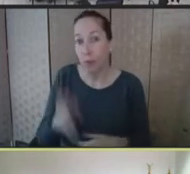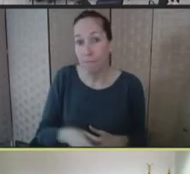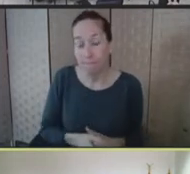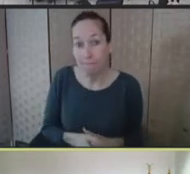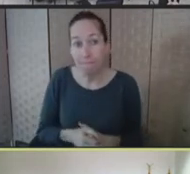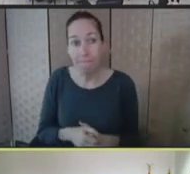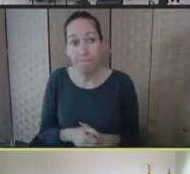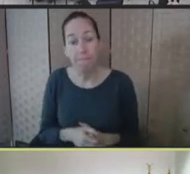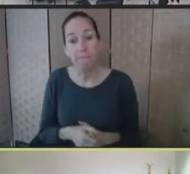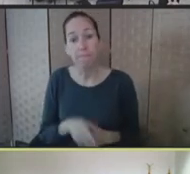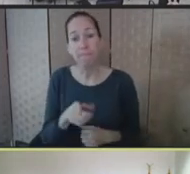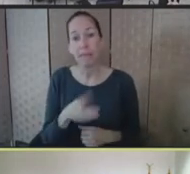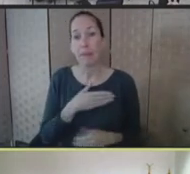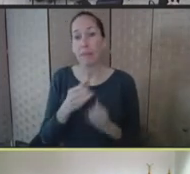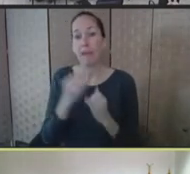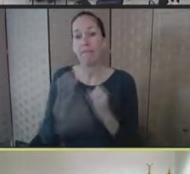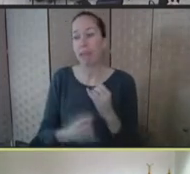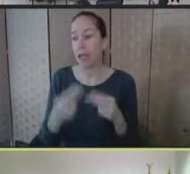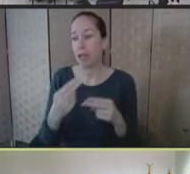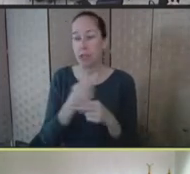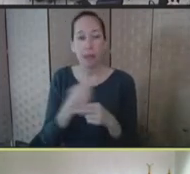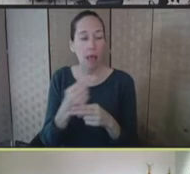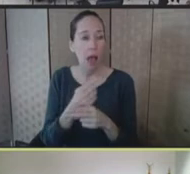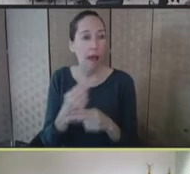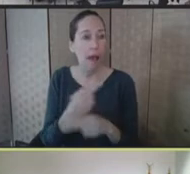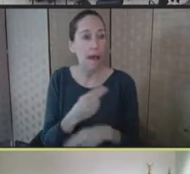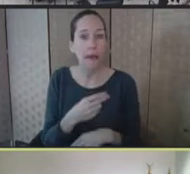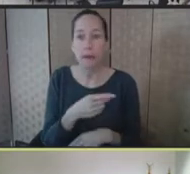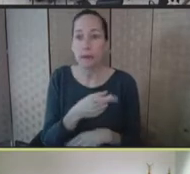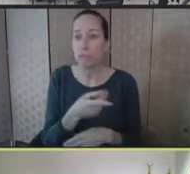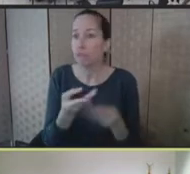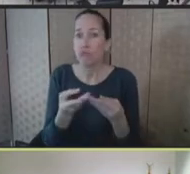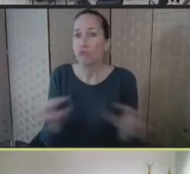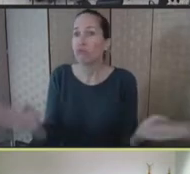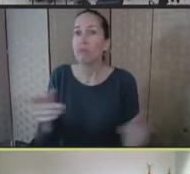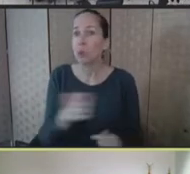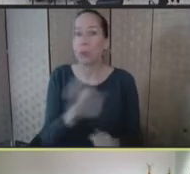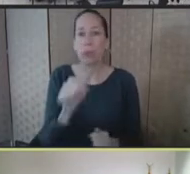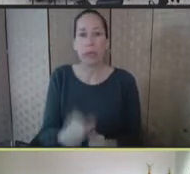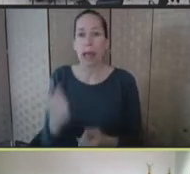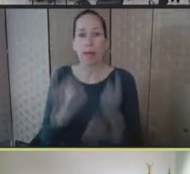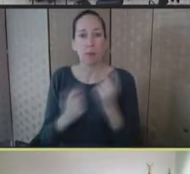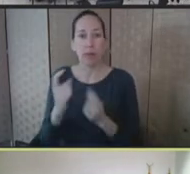And subject to questions, that that is the end of my presentation. Thank you.